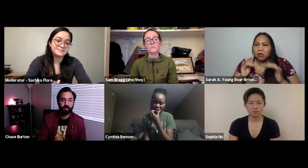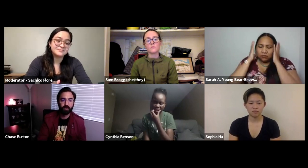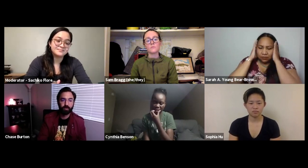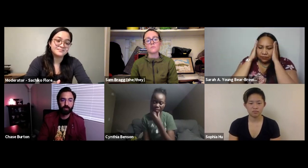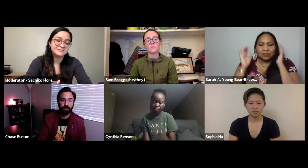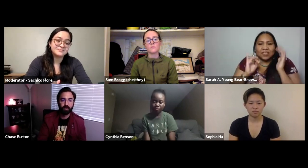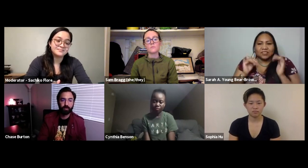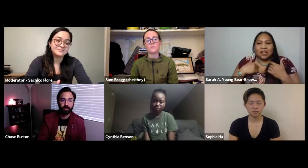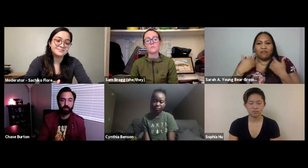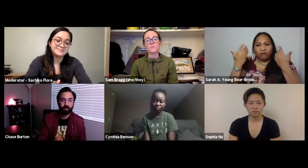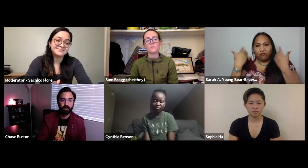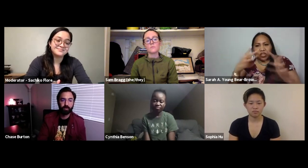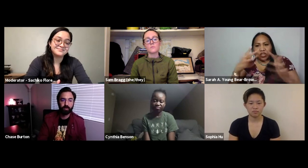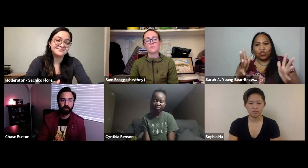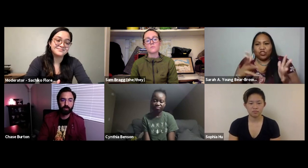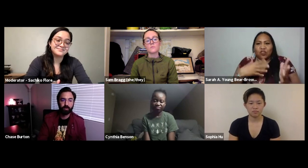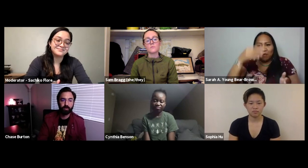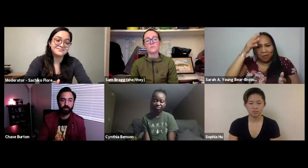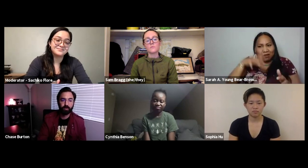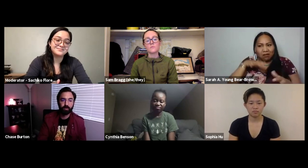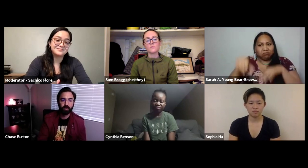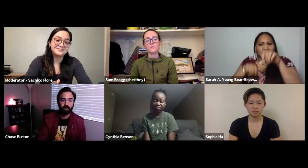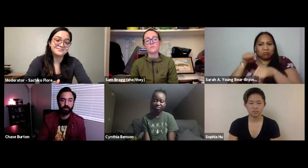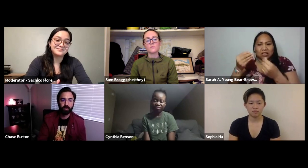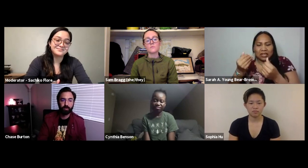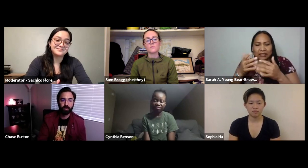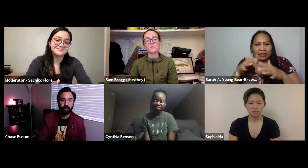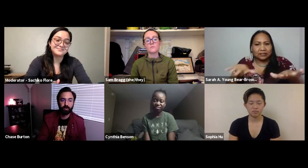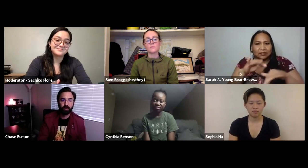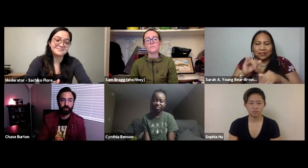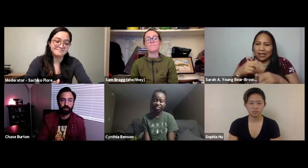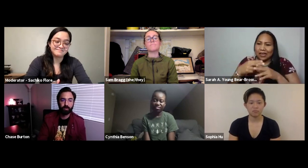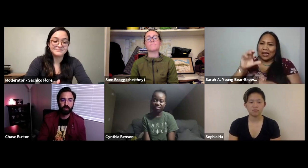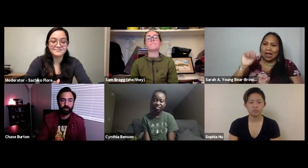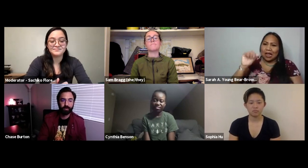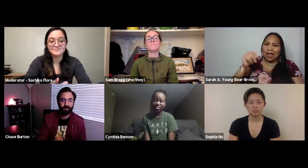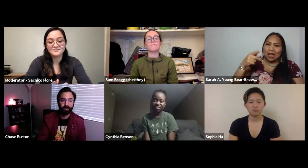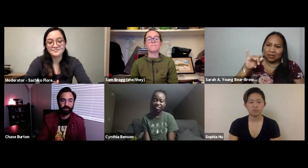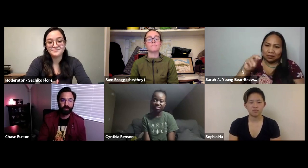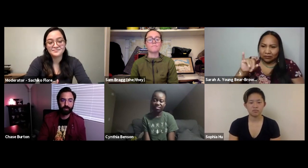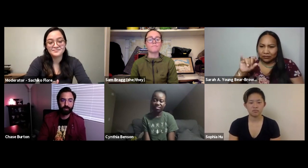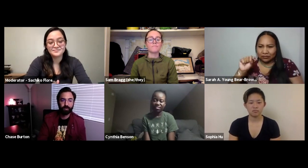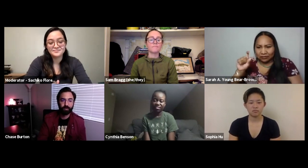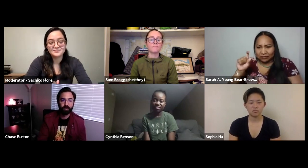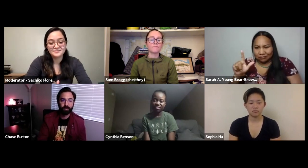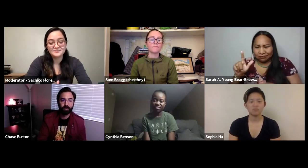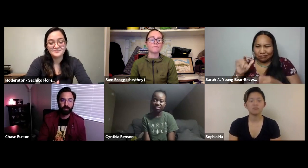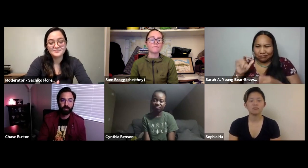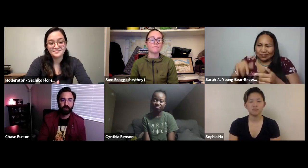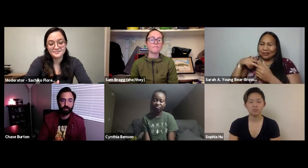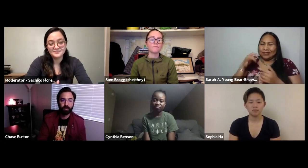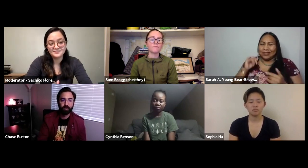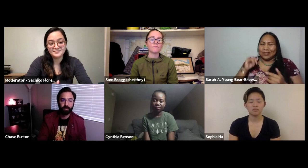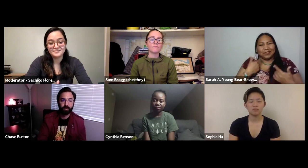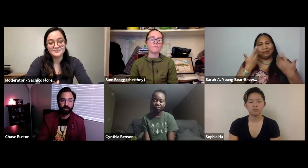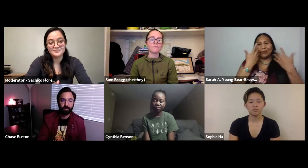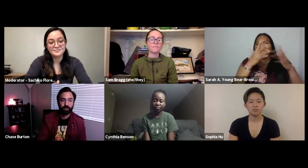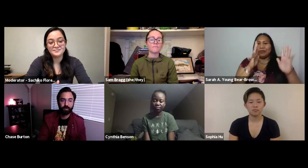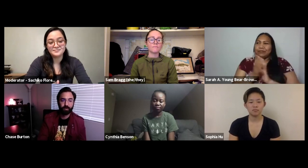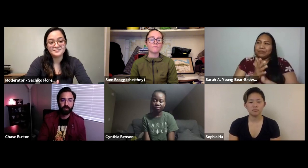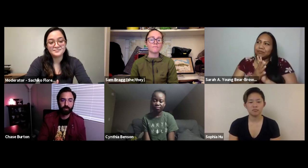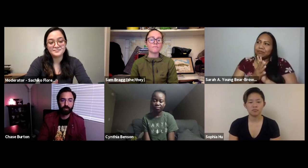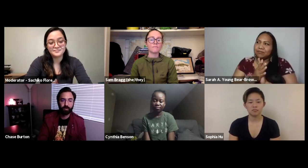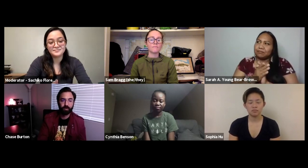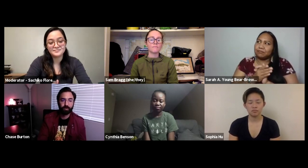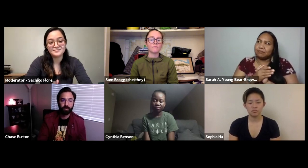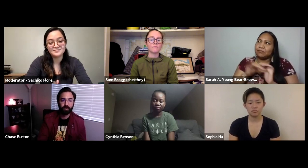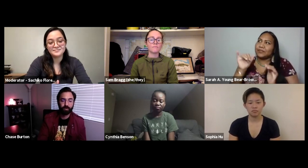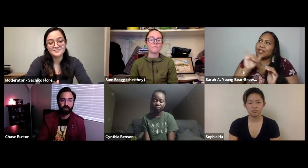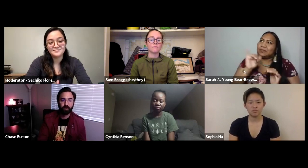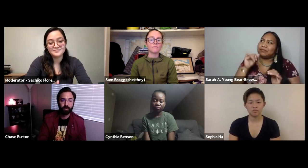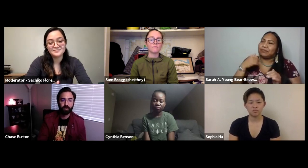not, they're people. I'm just done with a white man taking over everything and colonizing